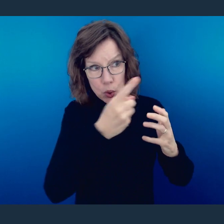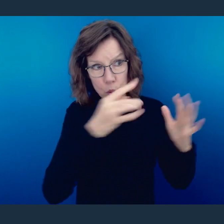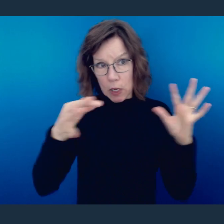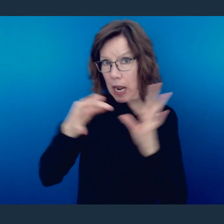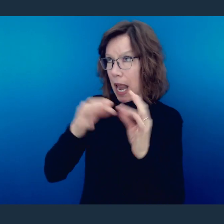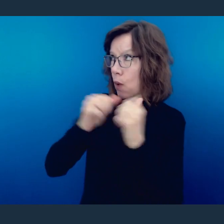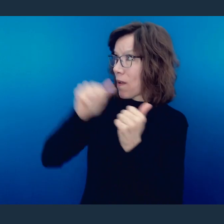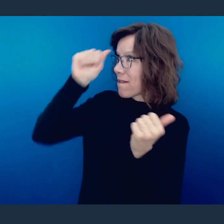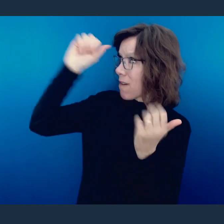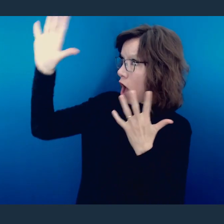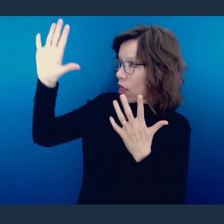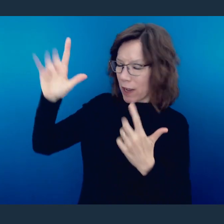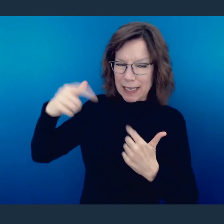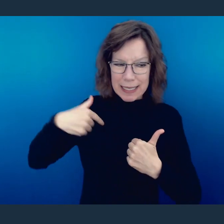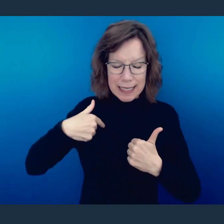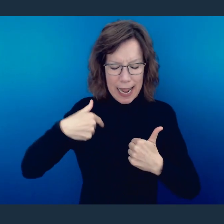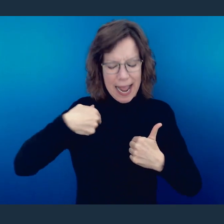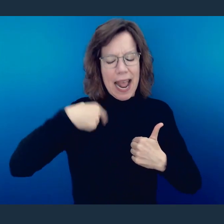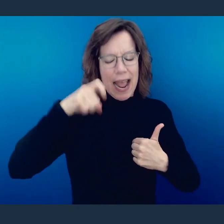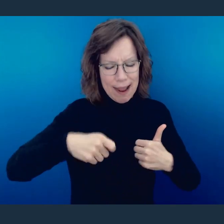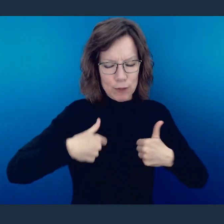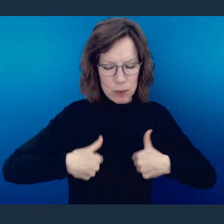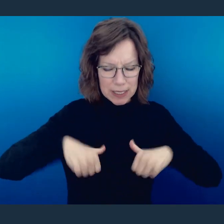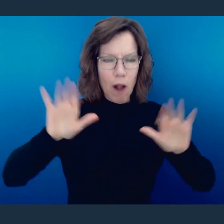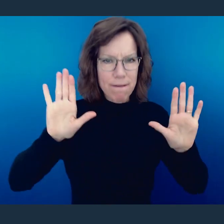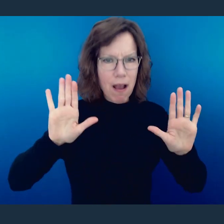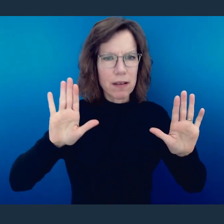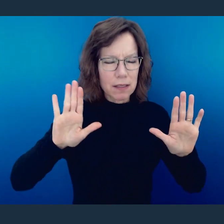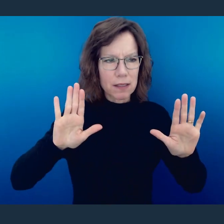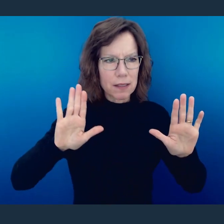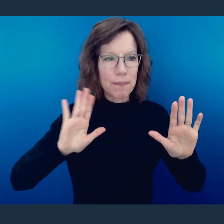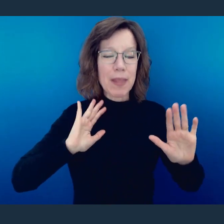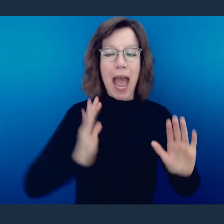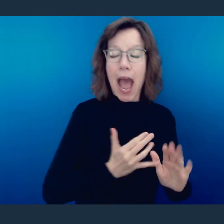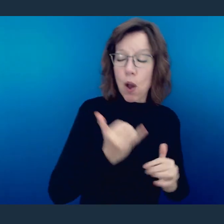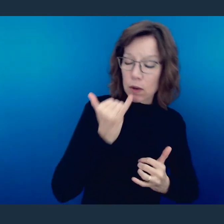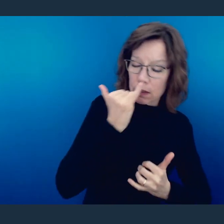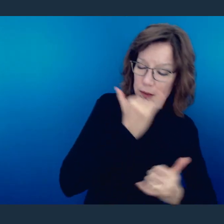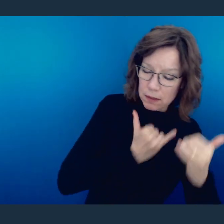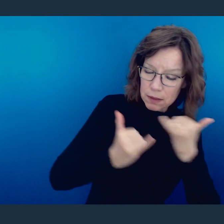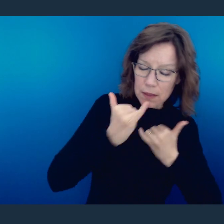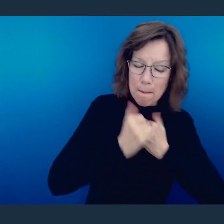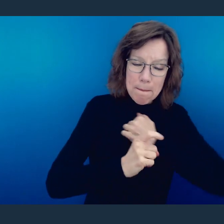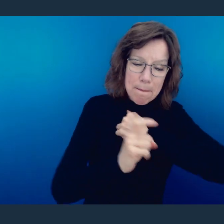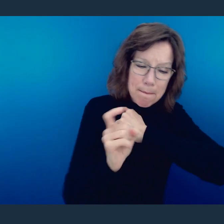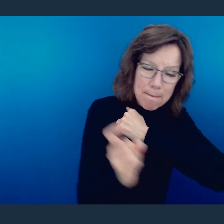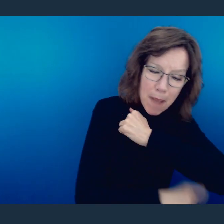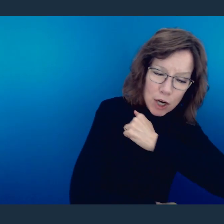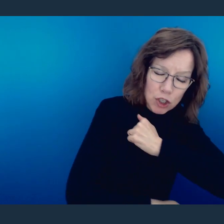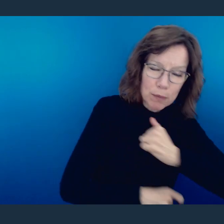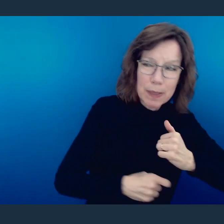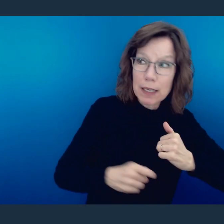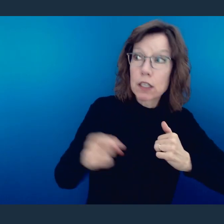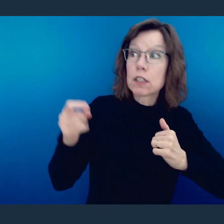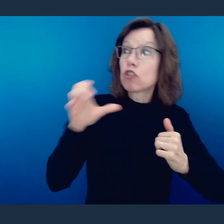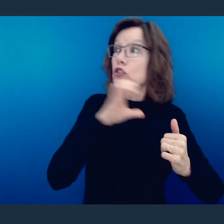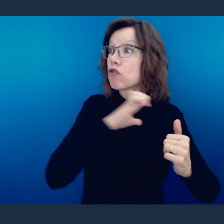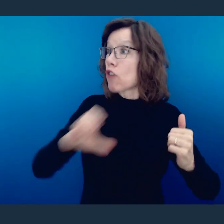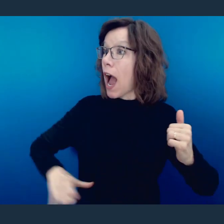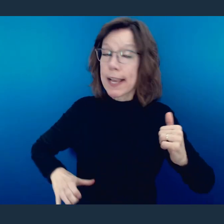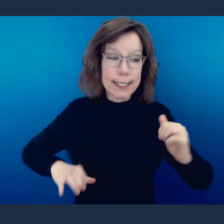with the Father. In doing so, He sacrificed, He bore our iniquities and our stain so that